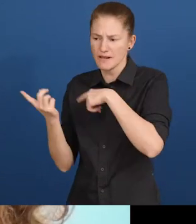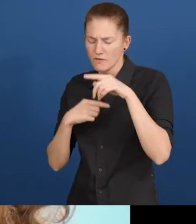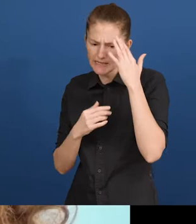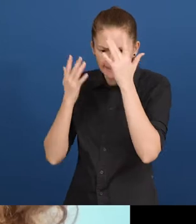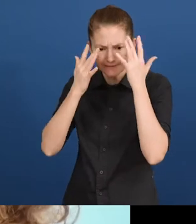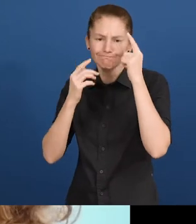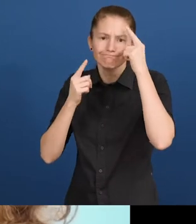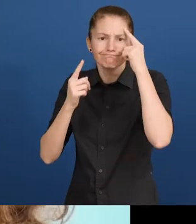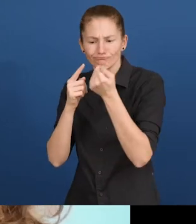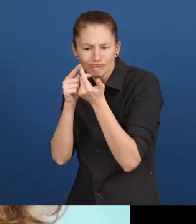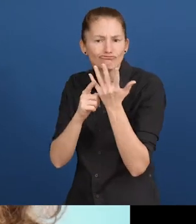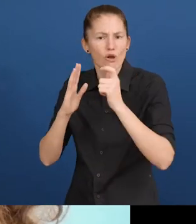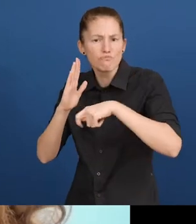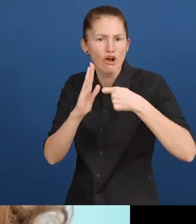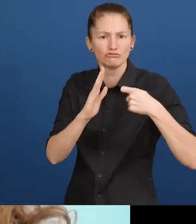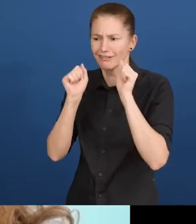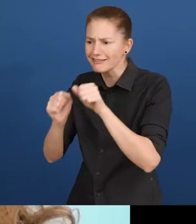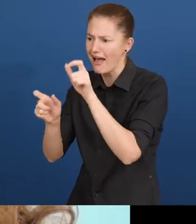to reach out individuals but also support